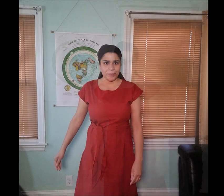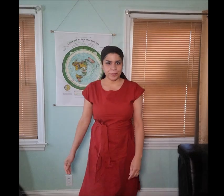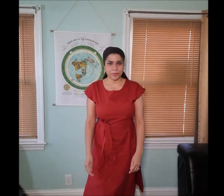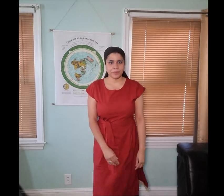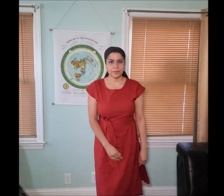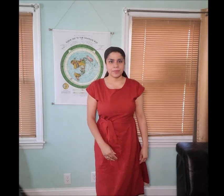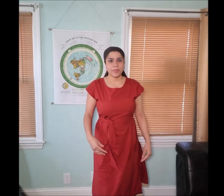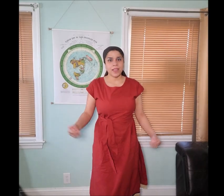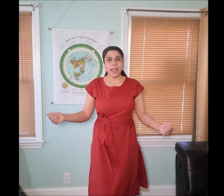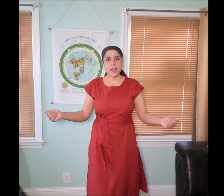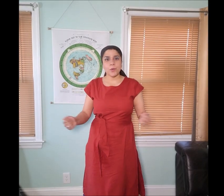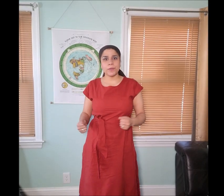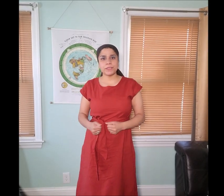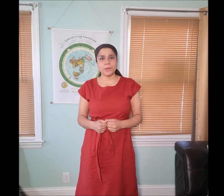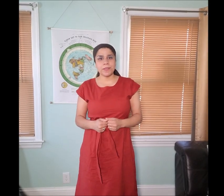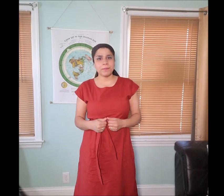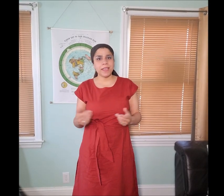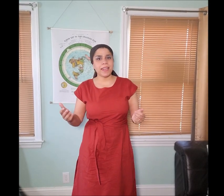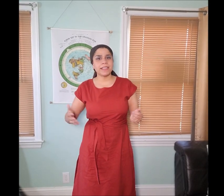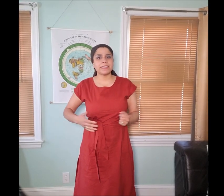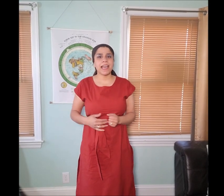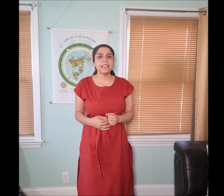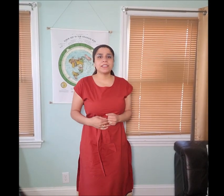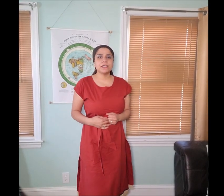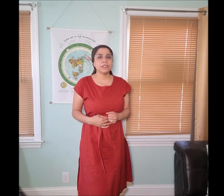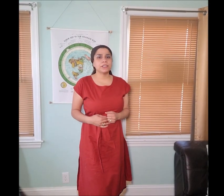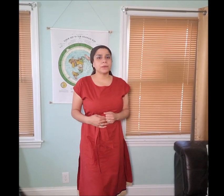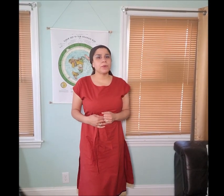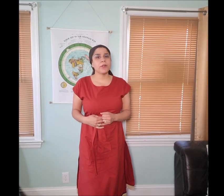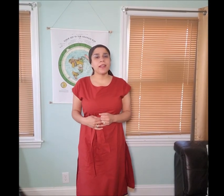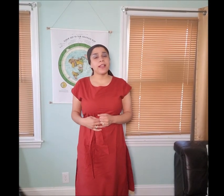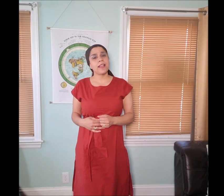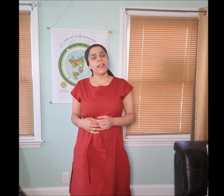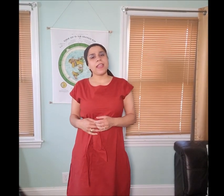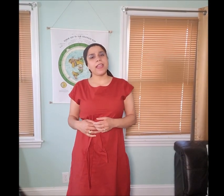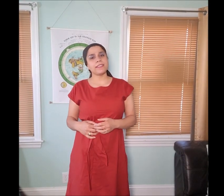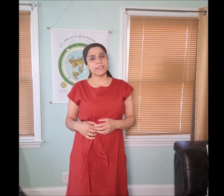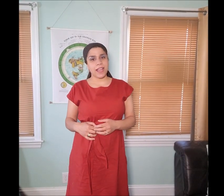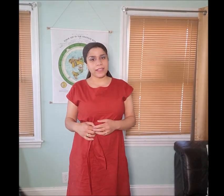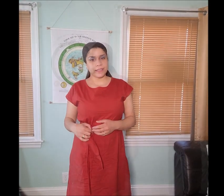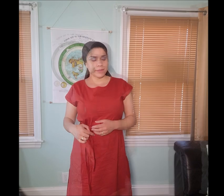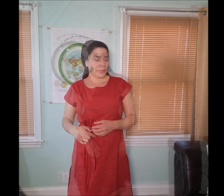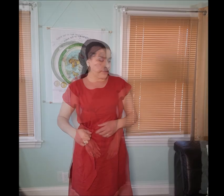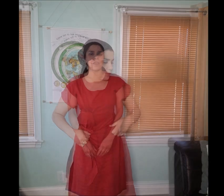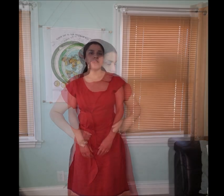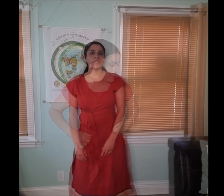I hope you're still with me and excited to learn some more hand signs.